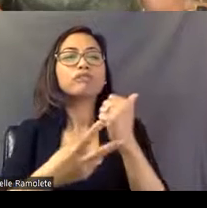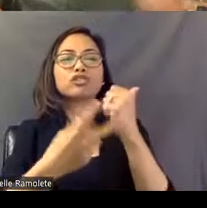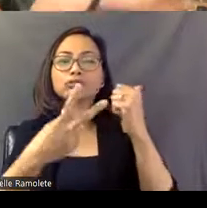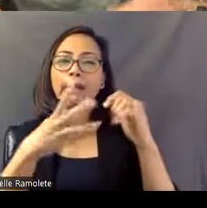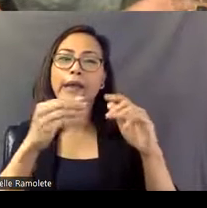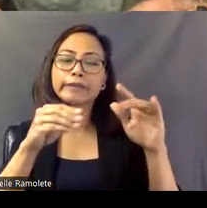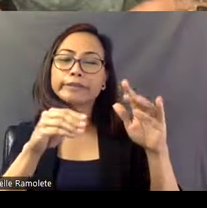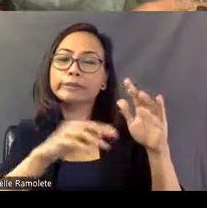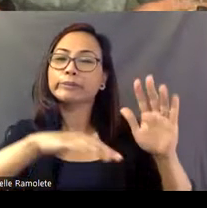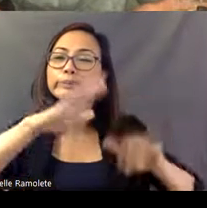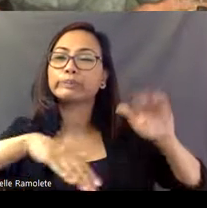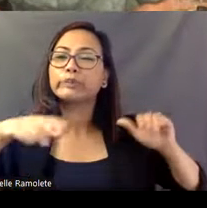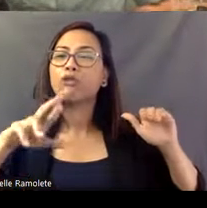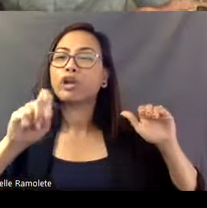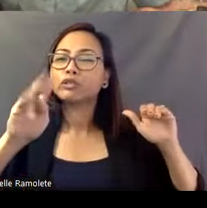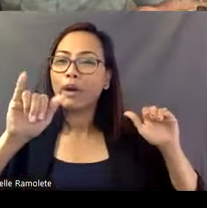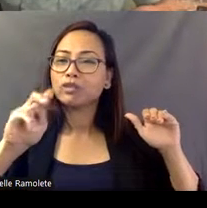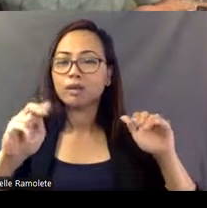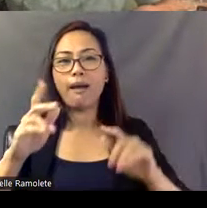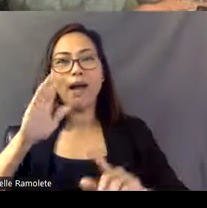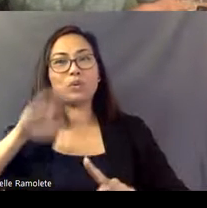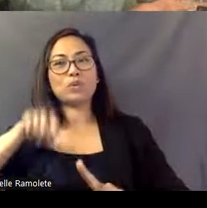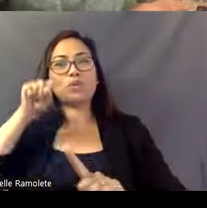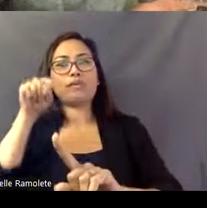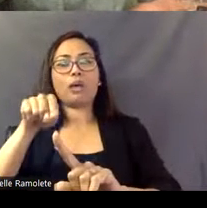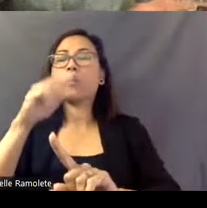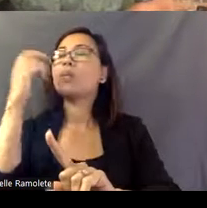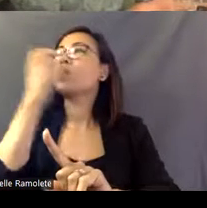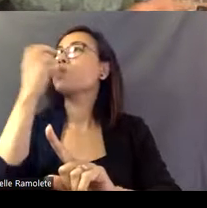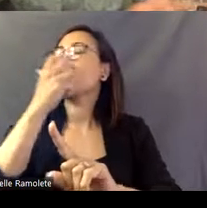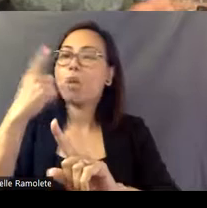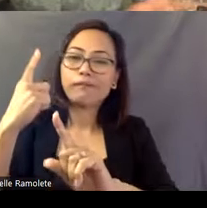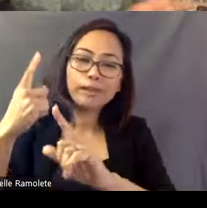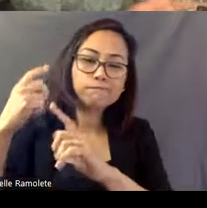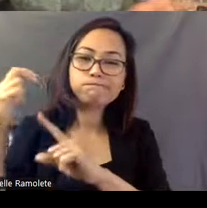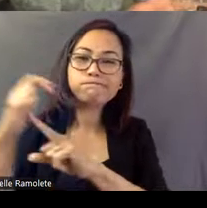amazing examples of American visionary art environments that I have seen.